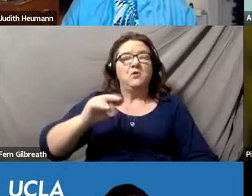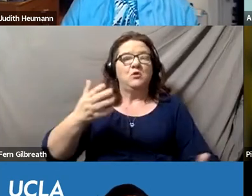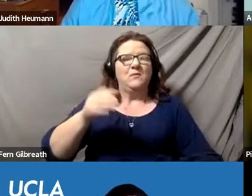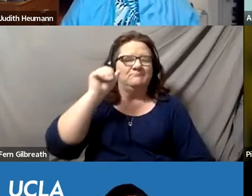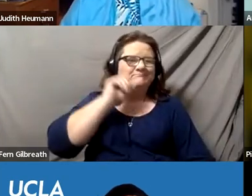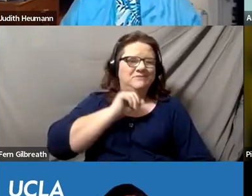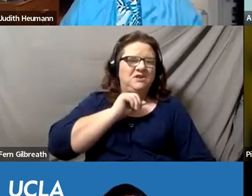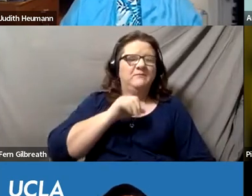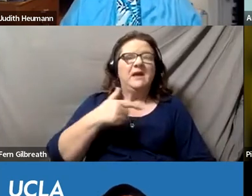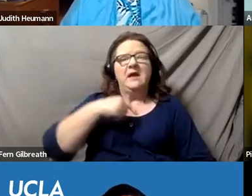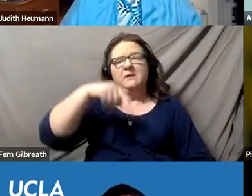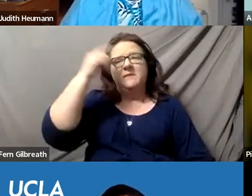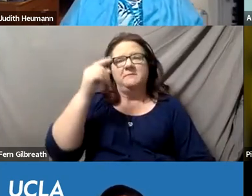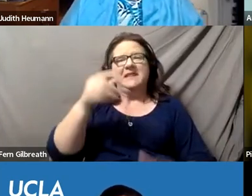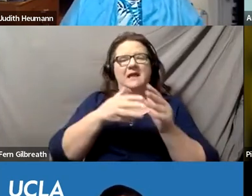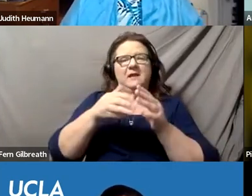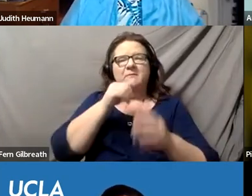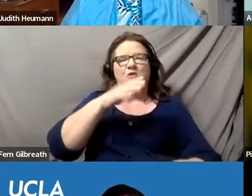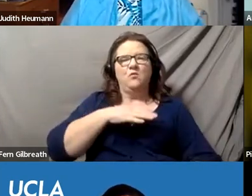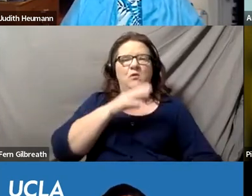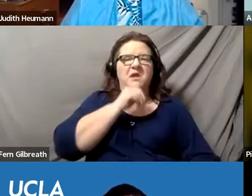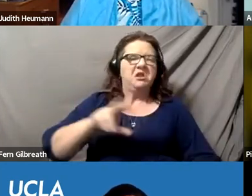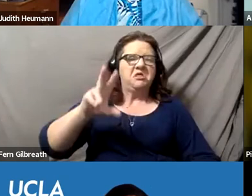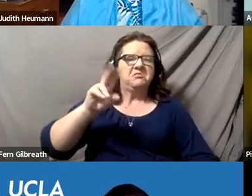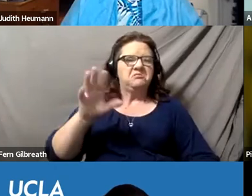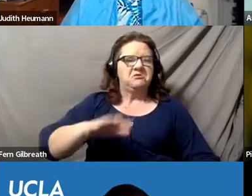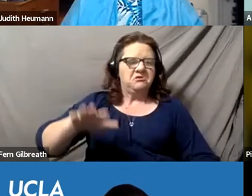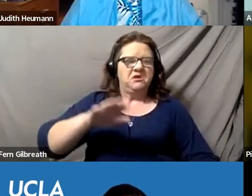and I am a black American woman in her 30s, wearing a black shirt,